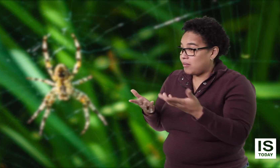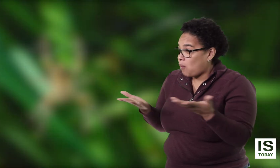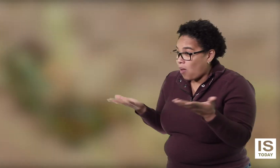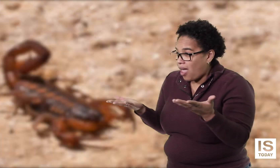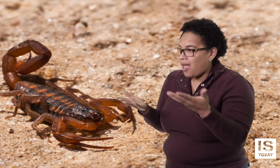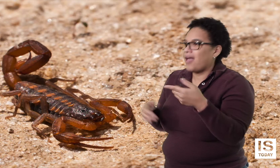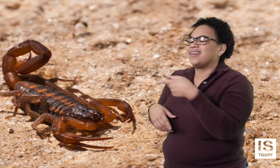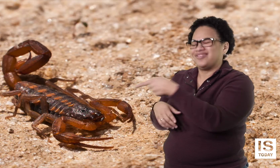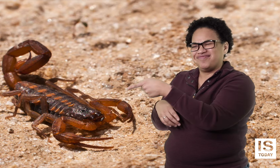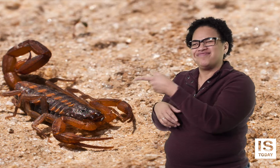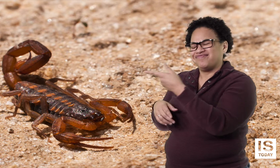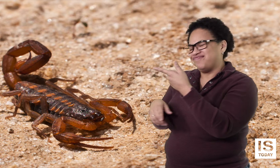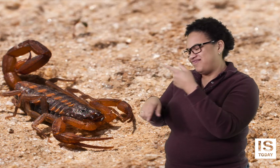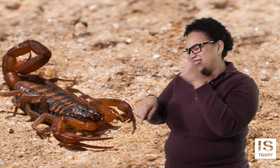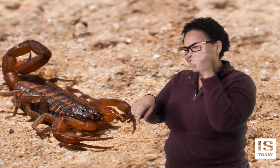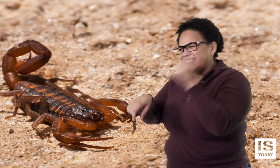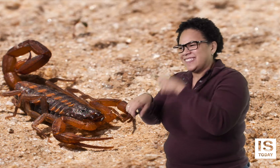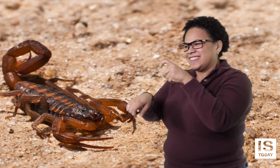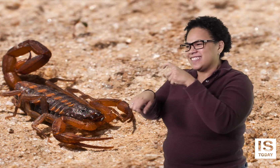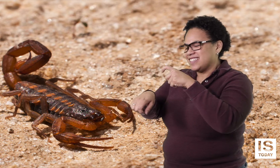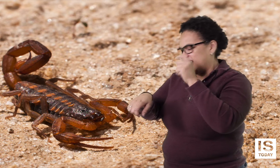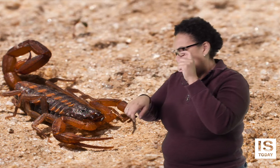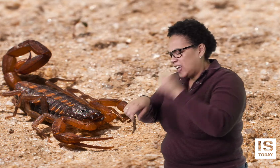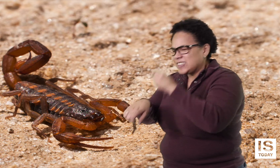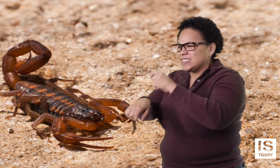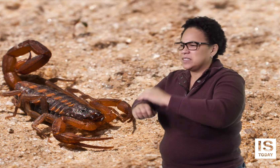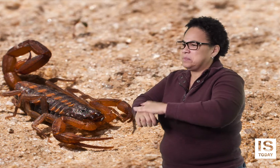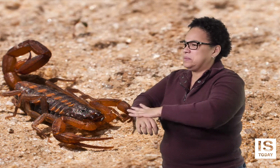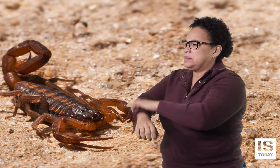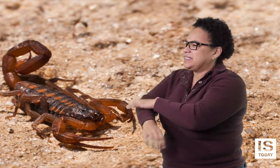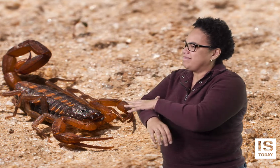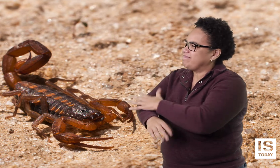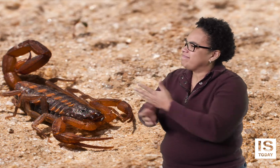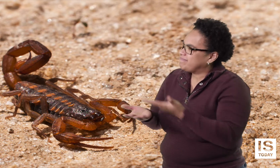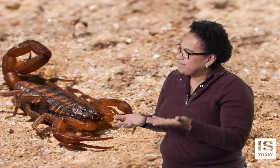They give people nightmares.